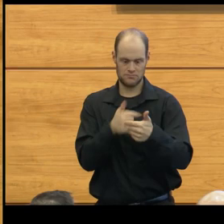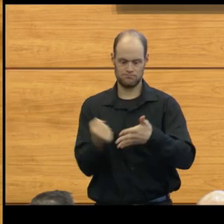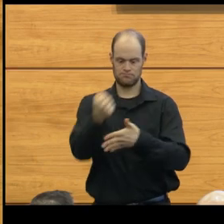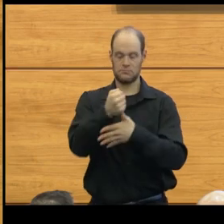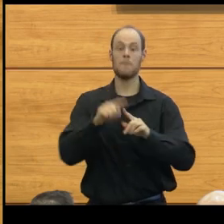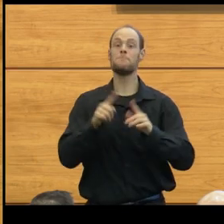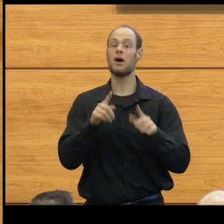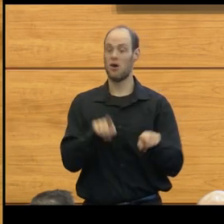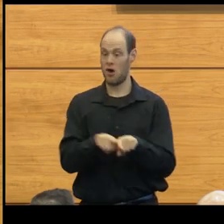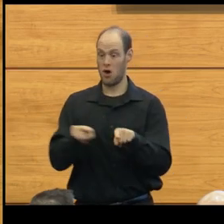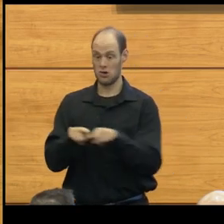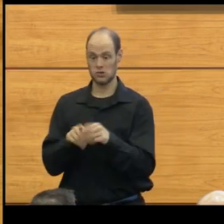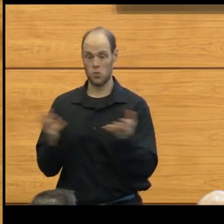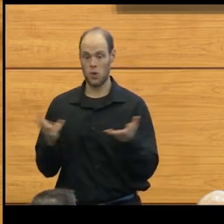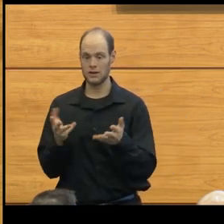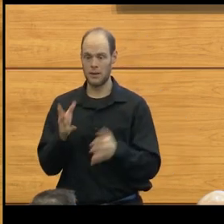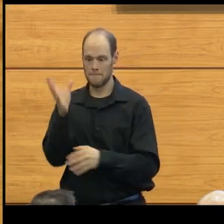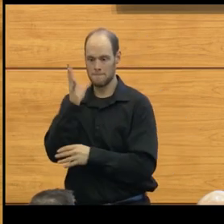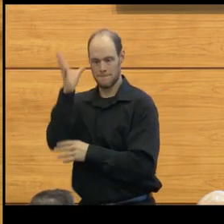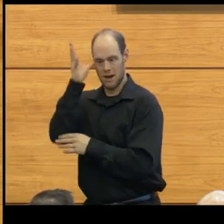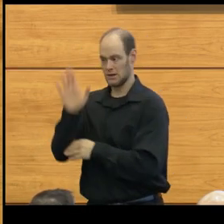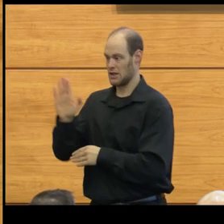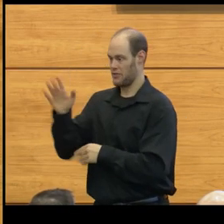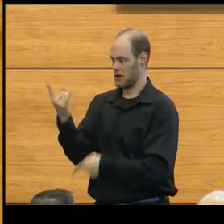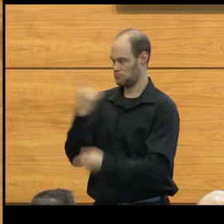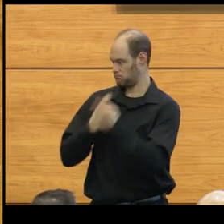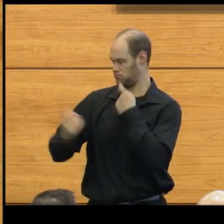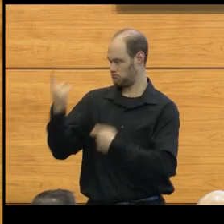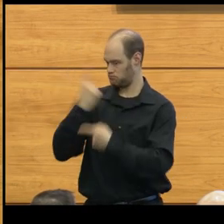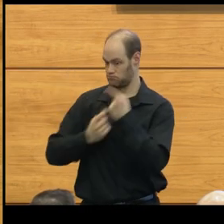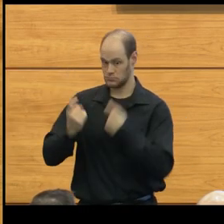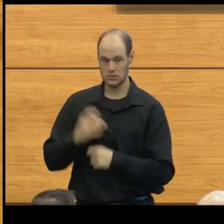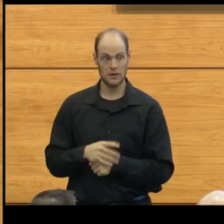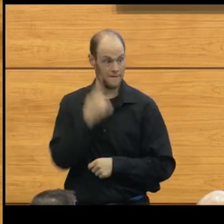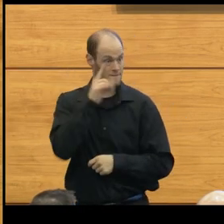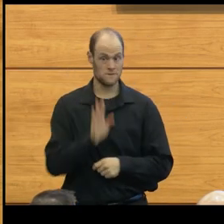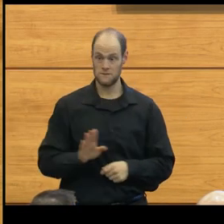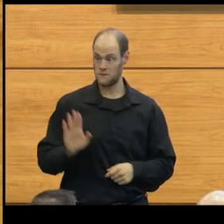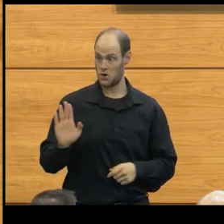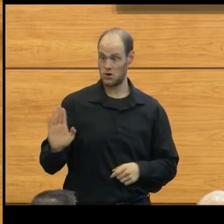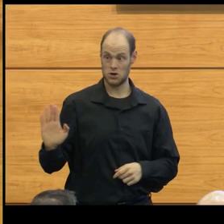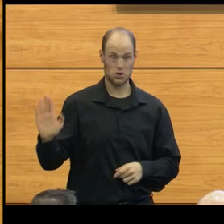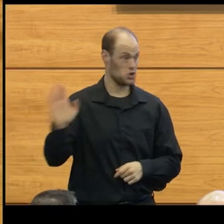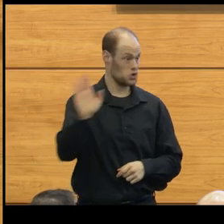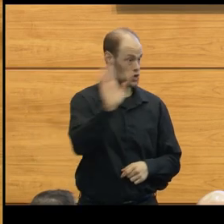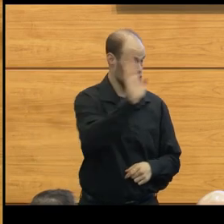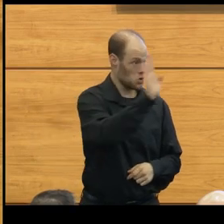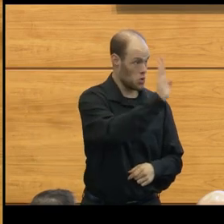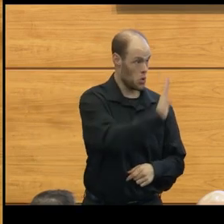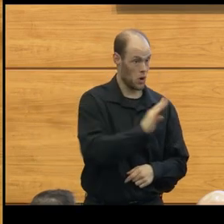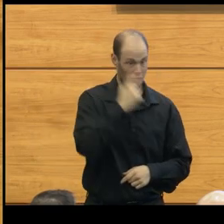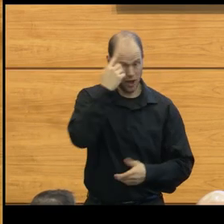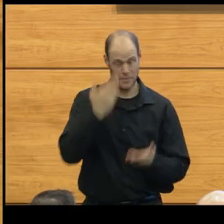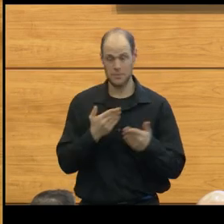but it's also about the parents and what they've asked me. Perhaps for you, it's about your students or your colleagues.